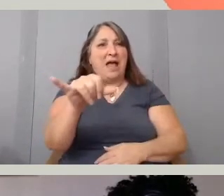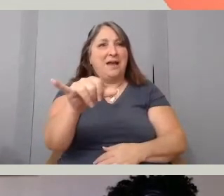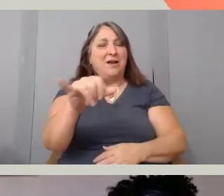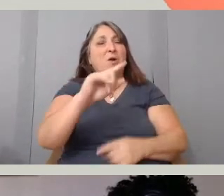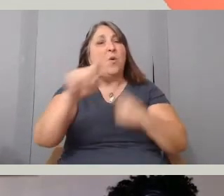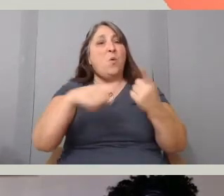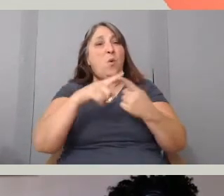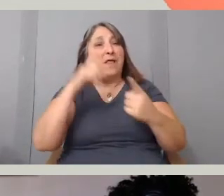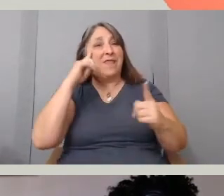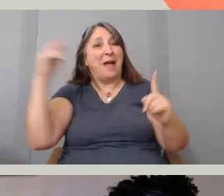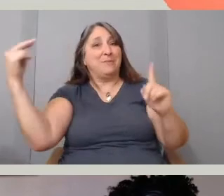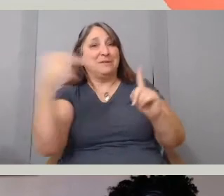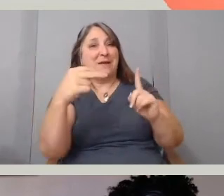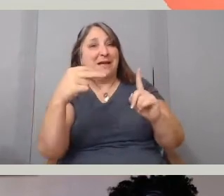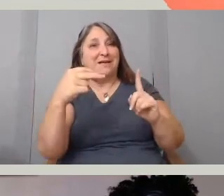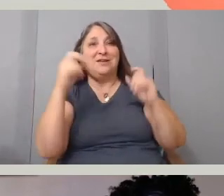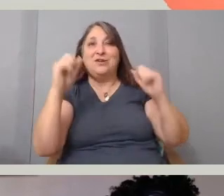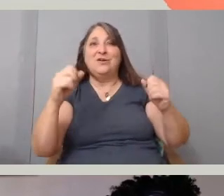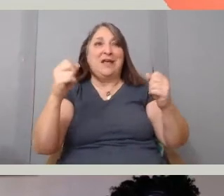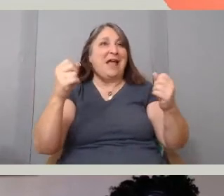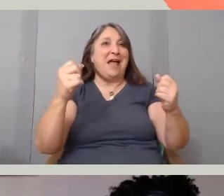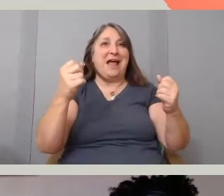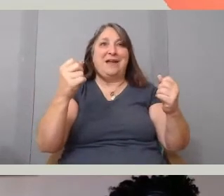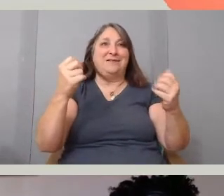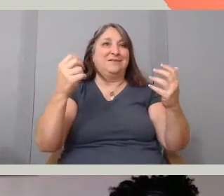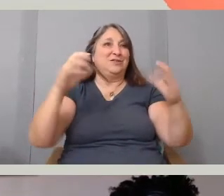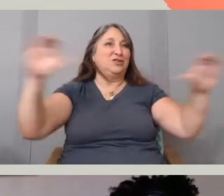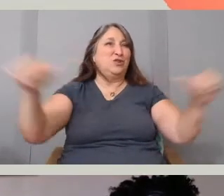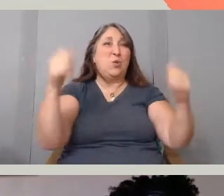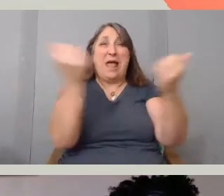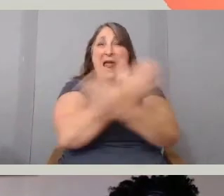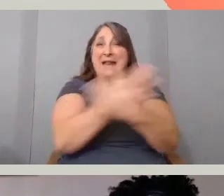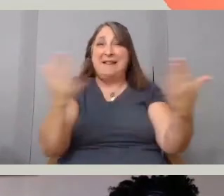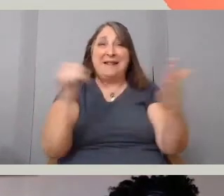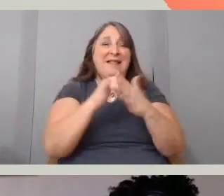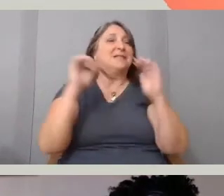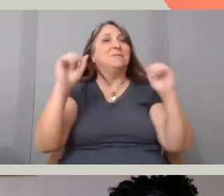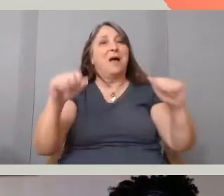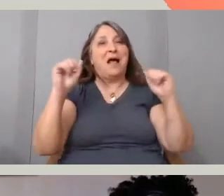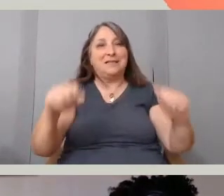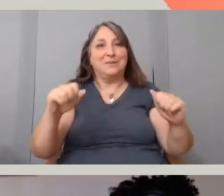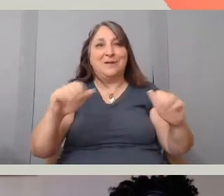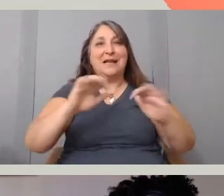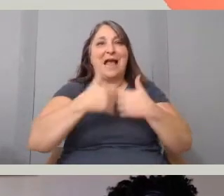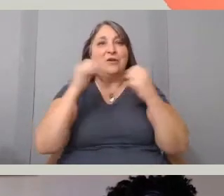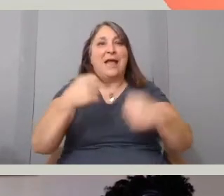you will literally can open any door to what is possible and how you can create that piece of filmmaking.